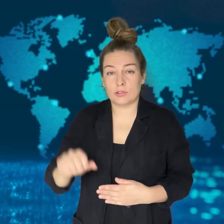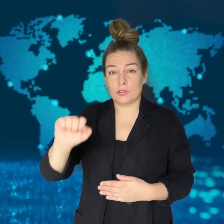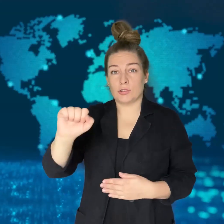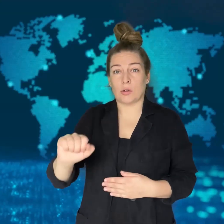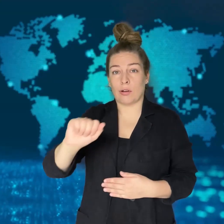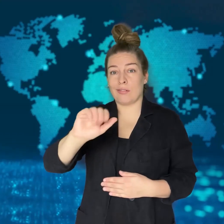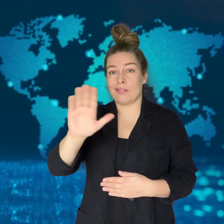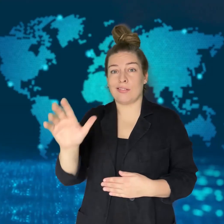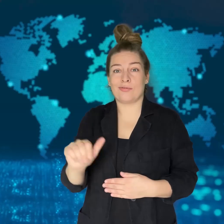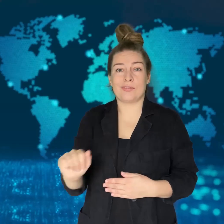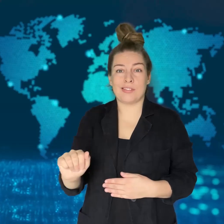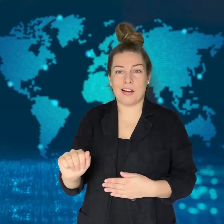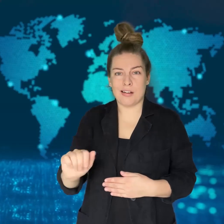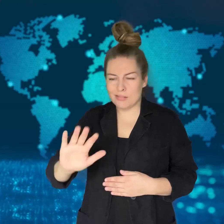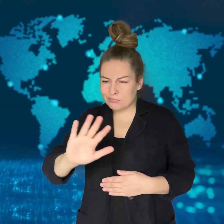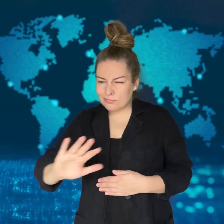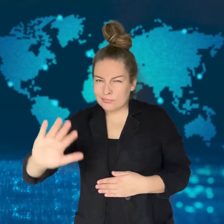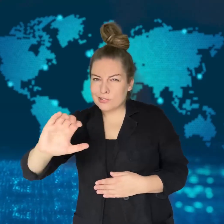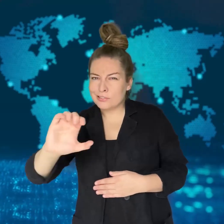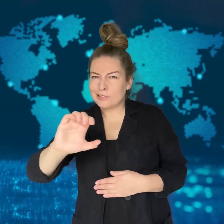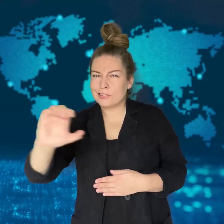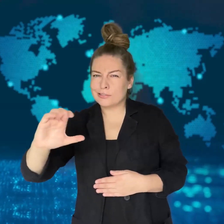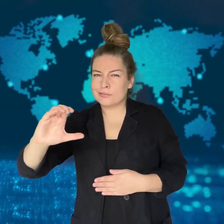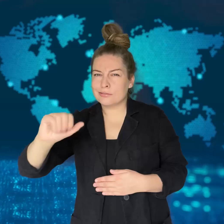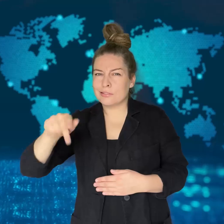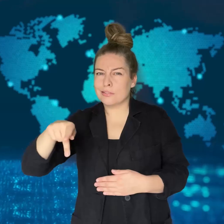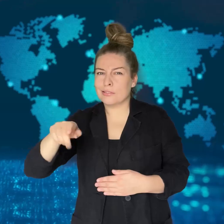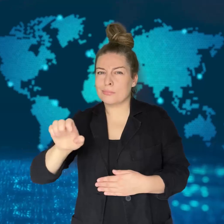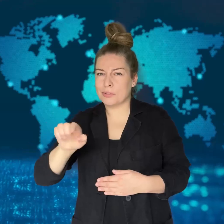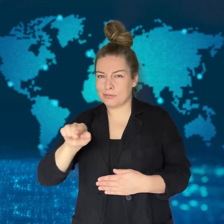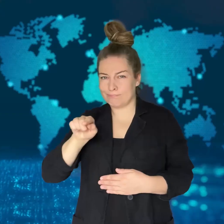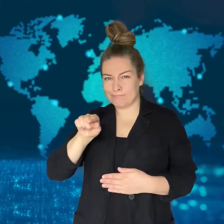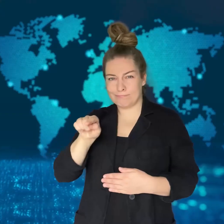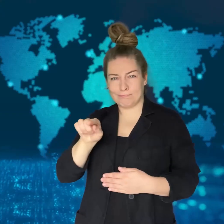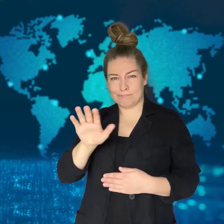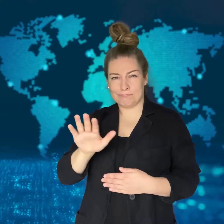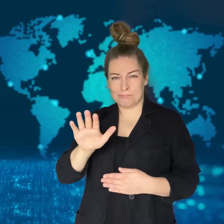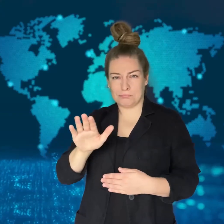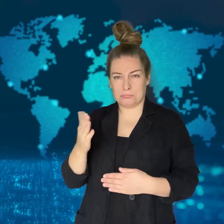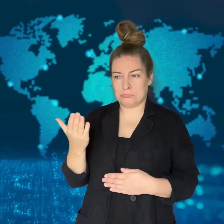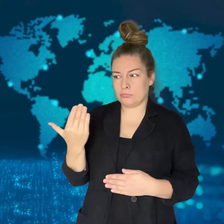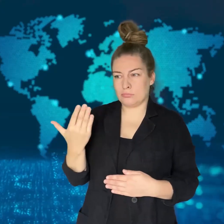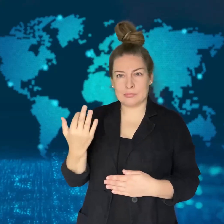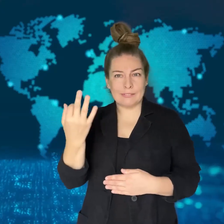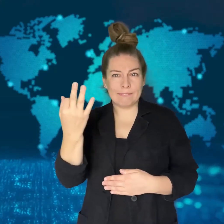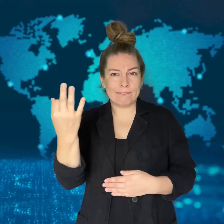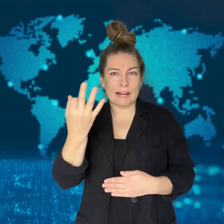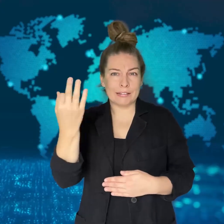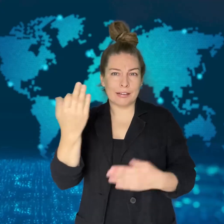[MONIKA]: Two mass shootings that killed 18 people